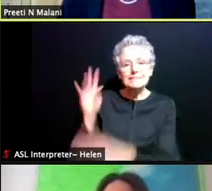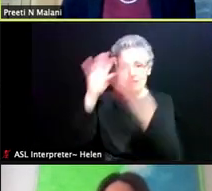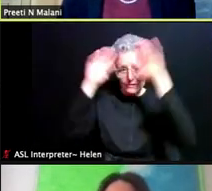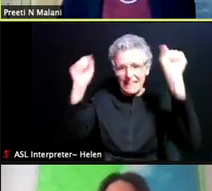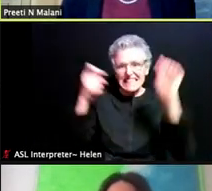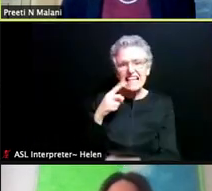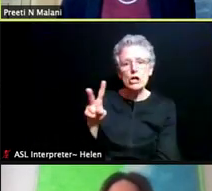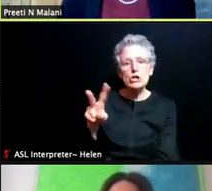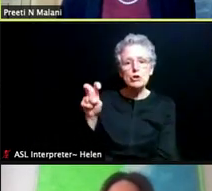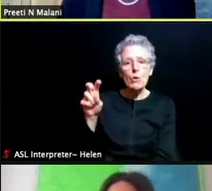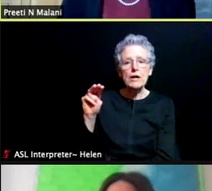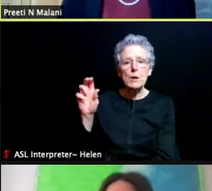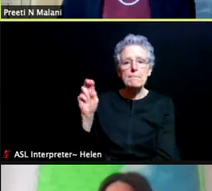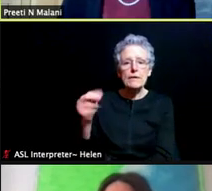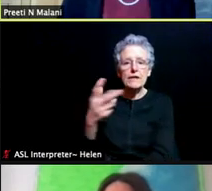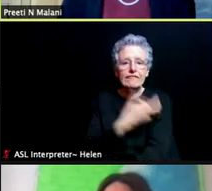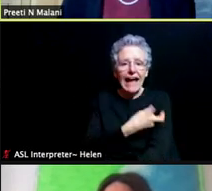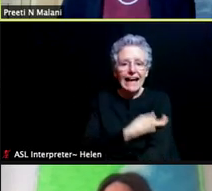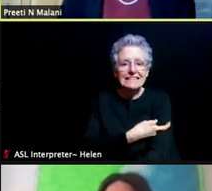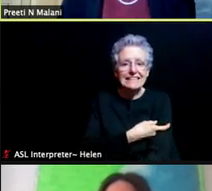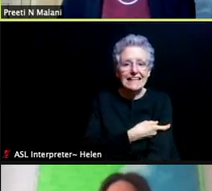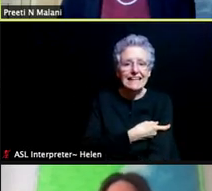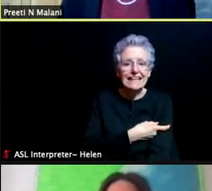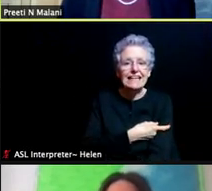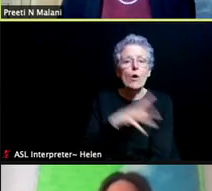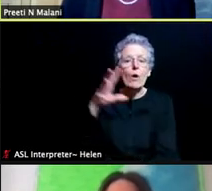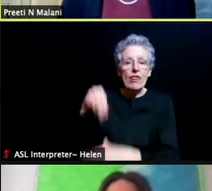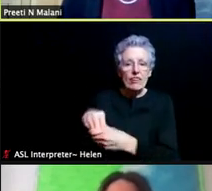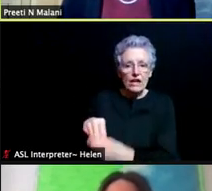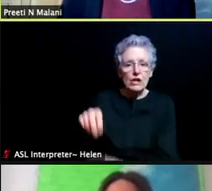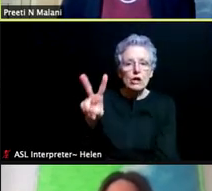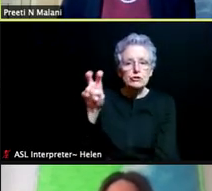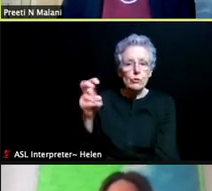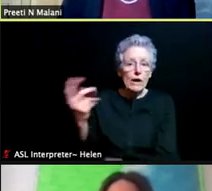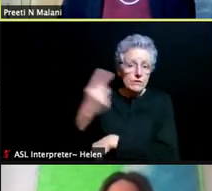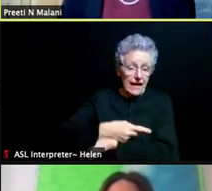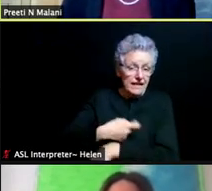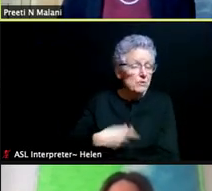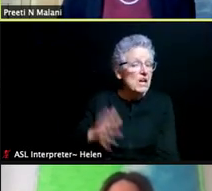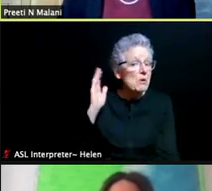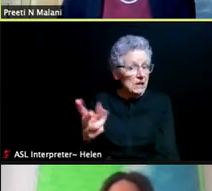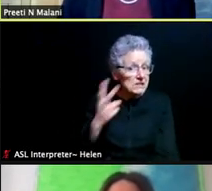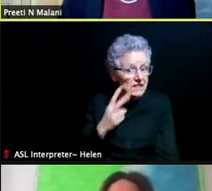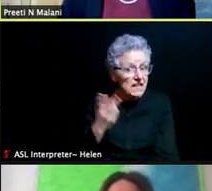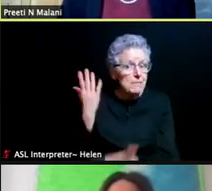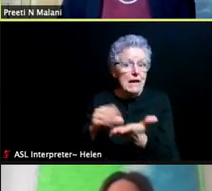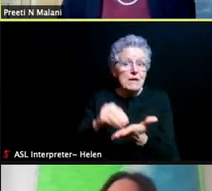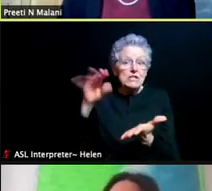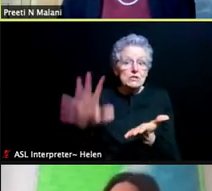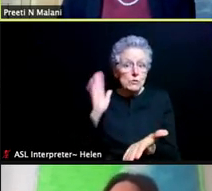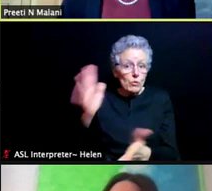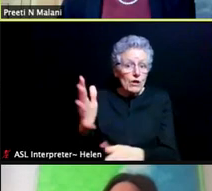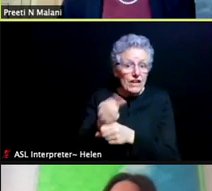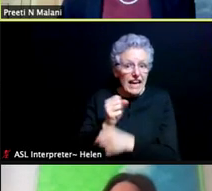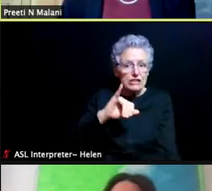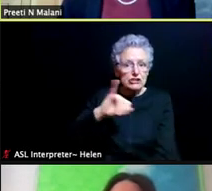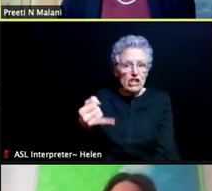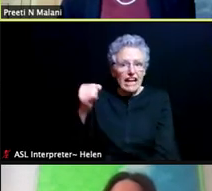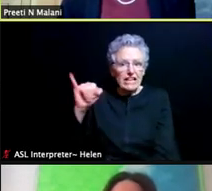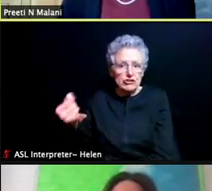And so I think we're gonna see a lot of vaccine. And again, with the students, maybe they're gonna get the J&J single dose, some of them.